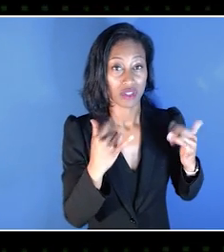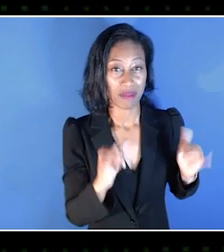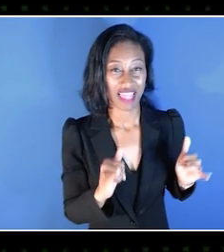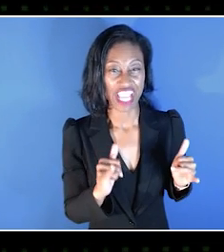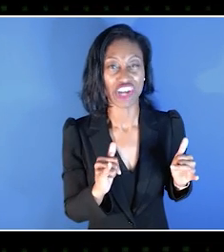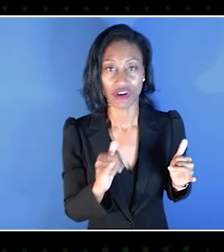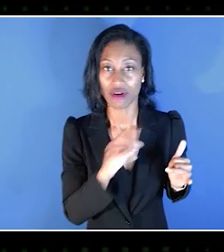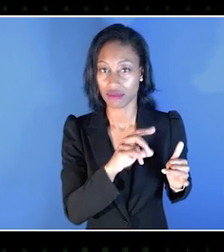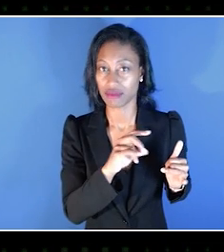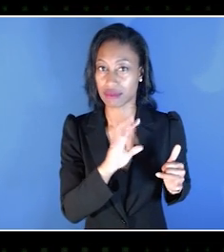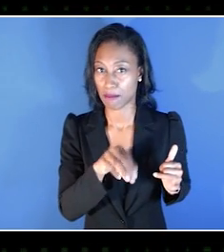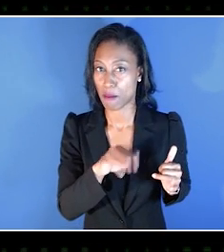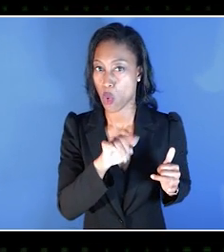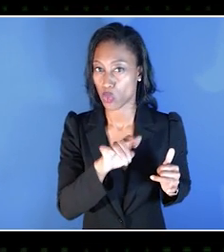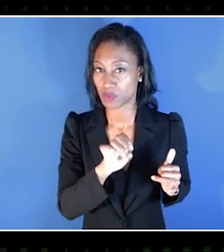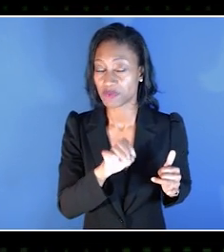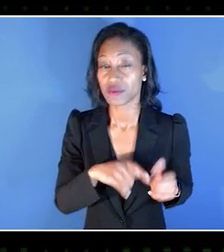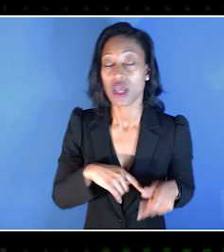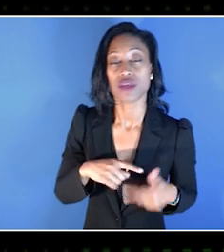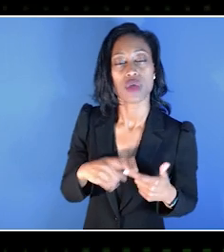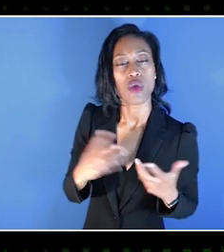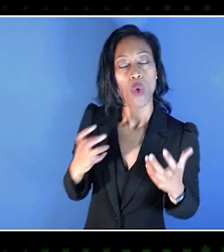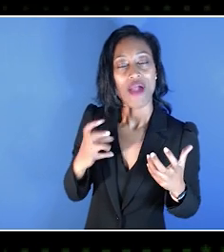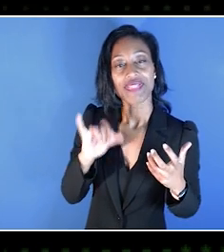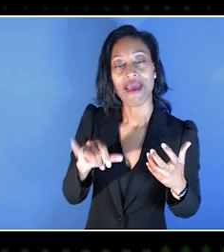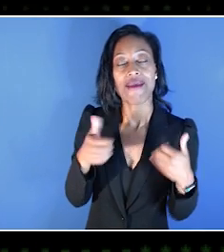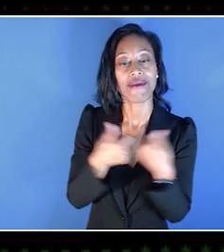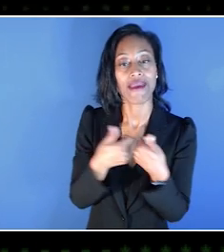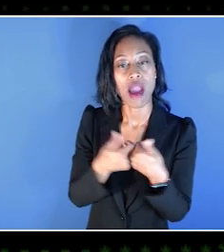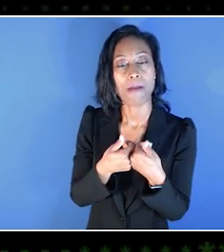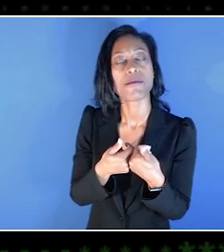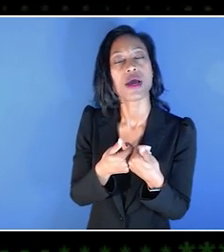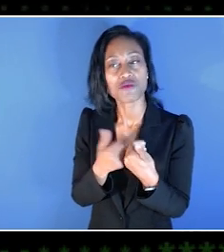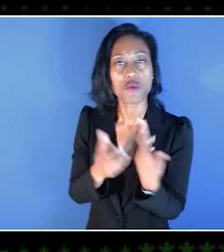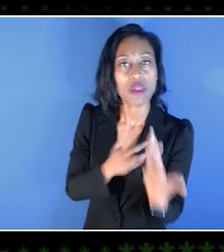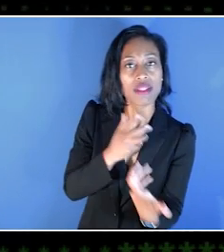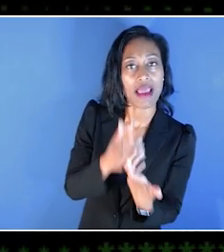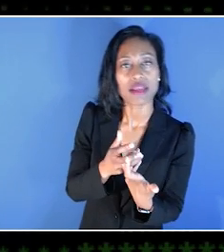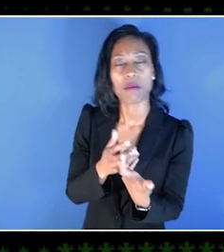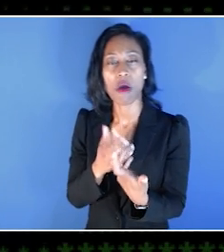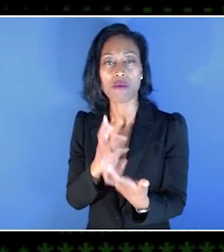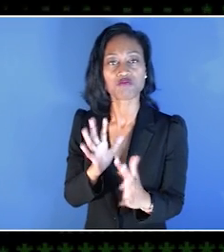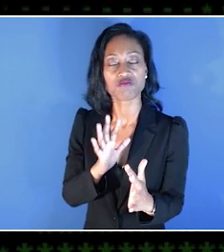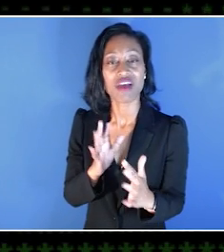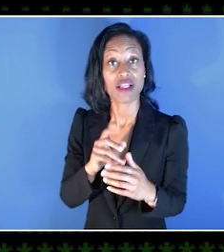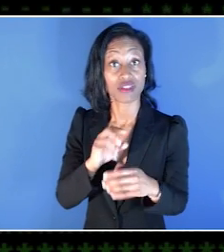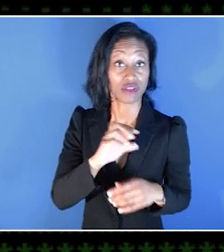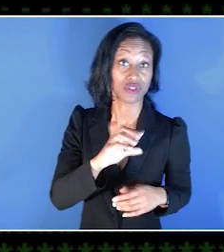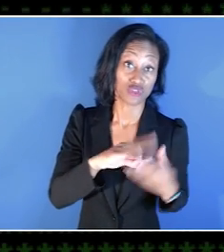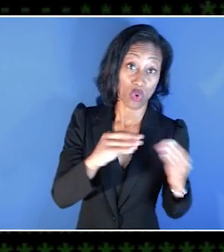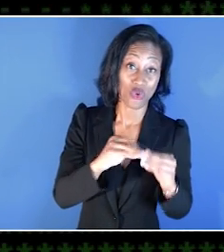We wanted to make a game that has a relatable story and rounded characters. So we want the player to be focused on the story,